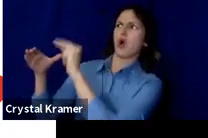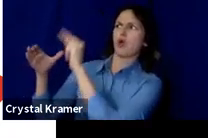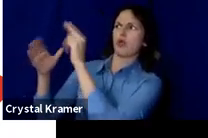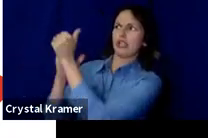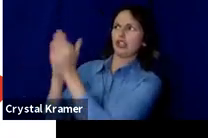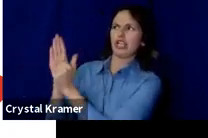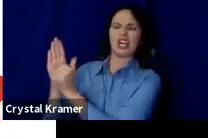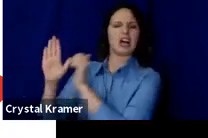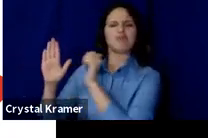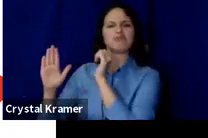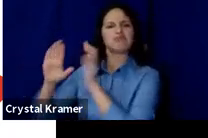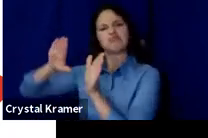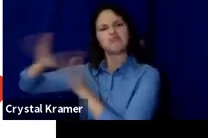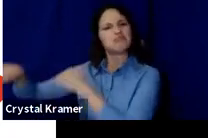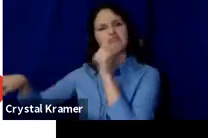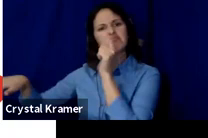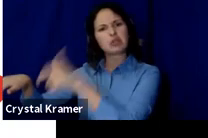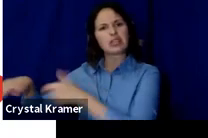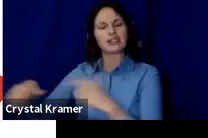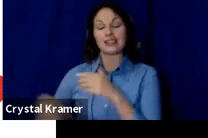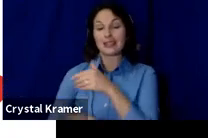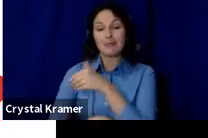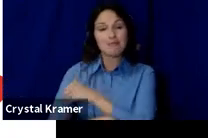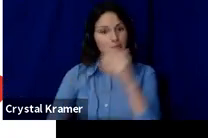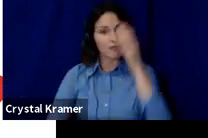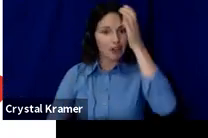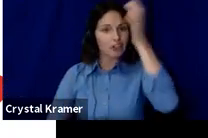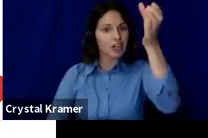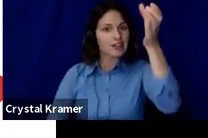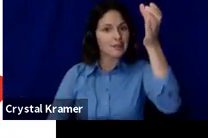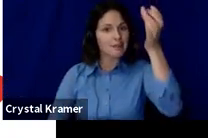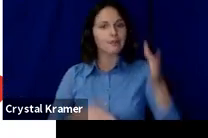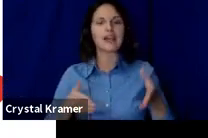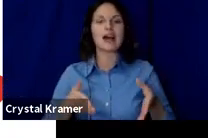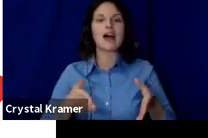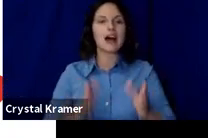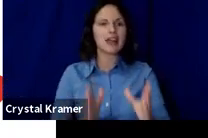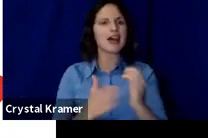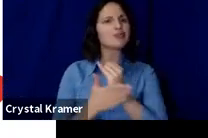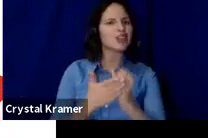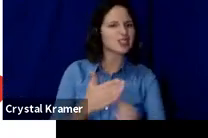It allows artistic work that may run counter to a dominant narrative or that may be considered